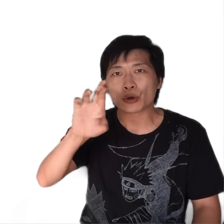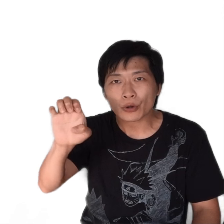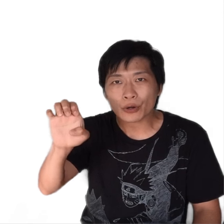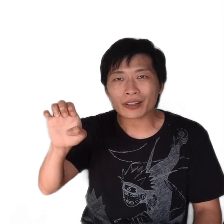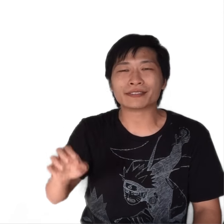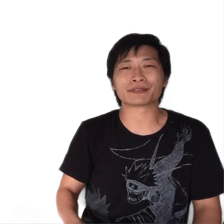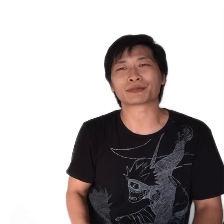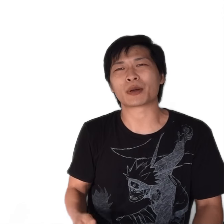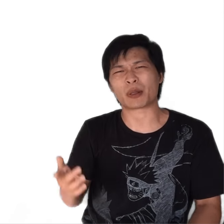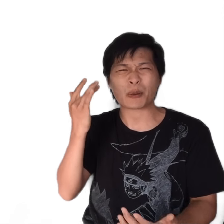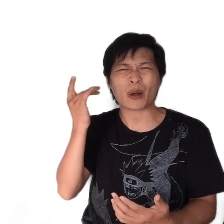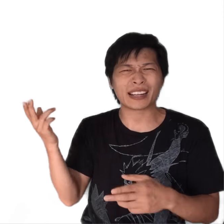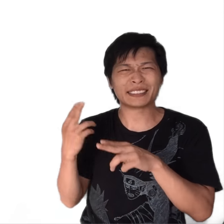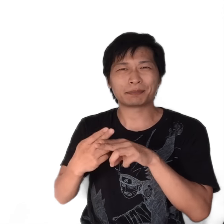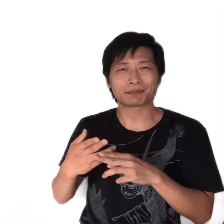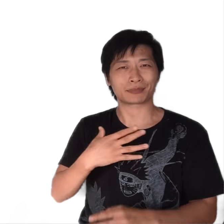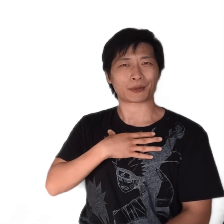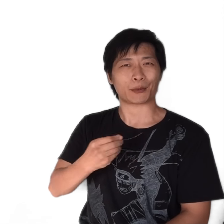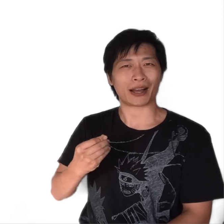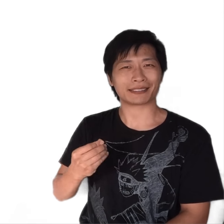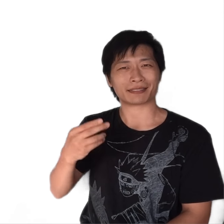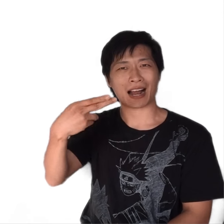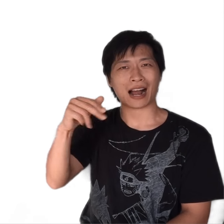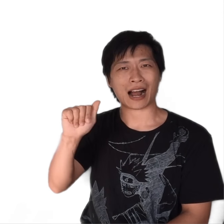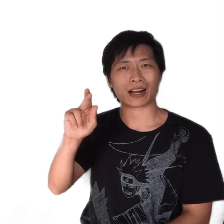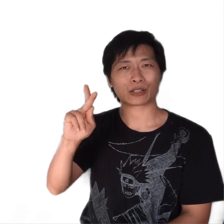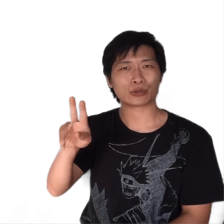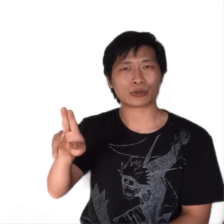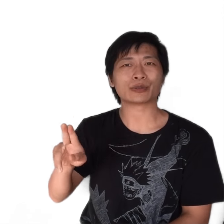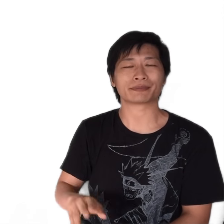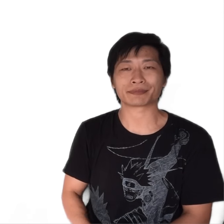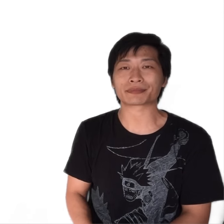That's why his name is "White" = "Haku".